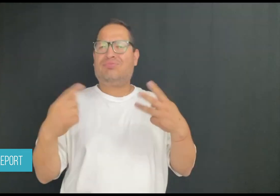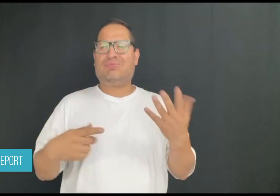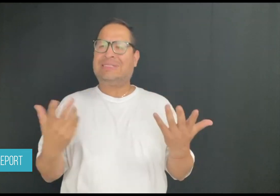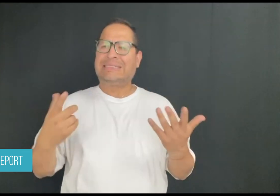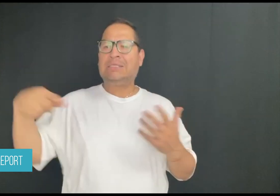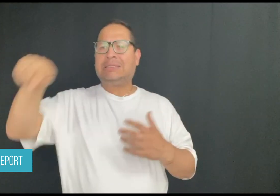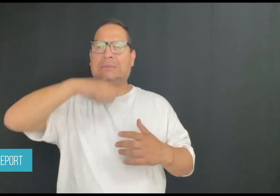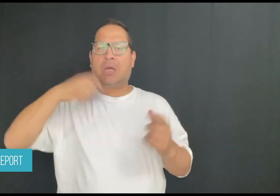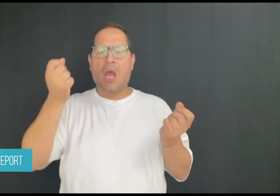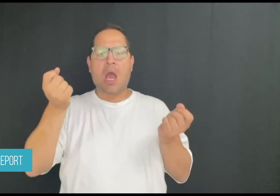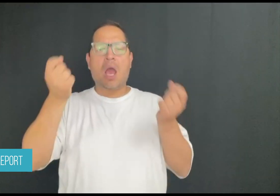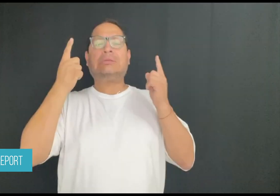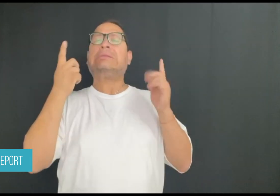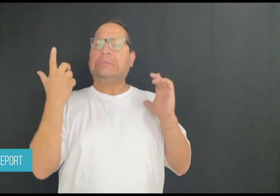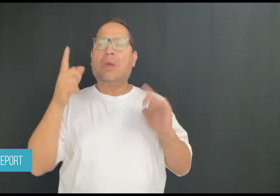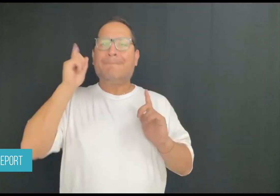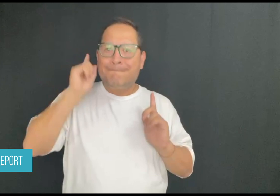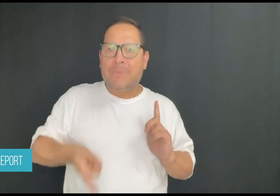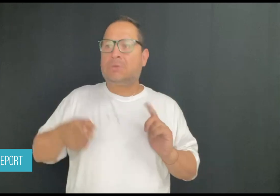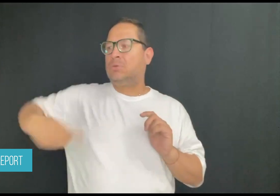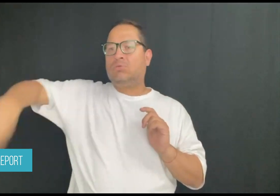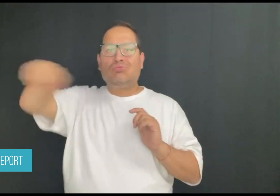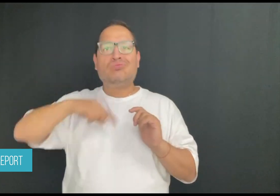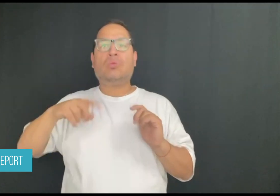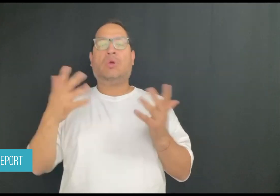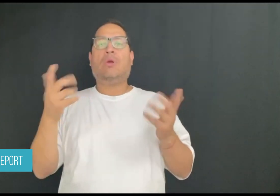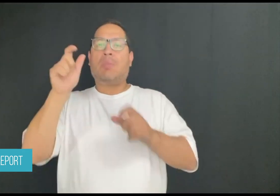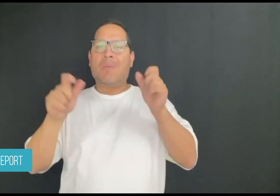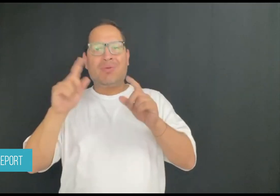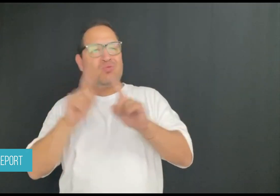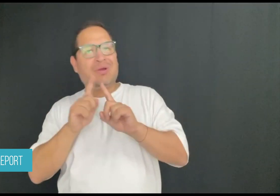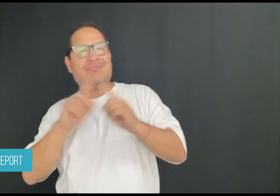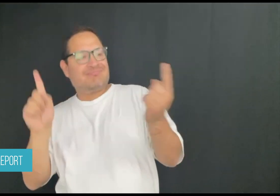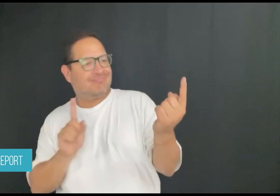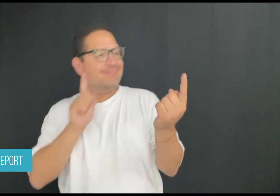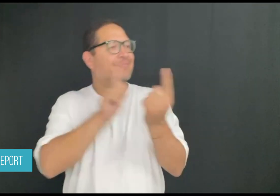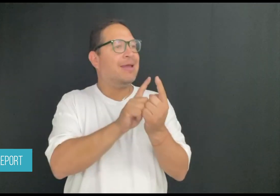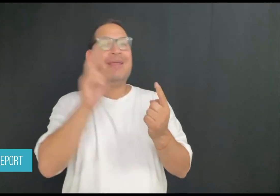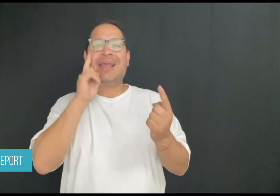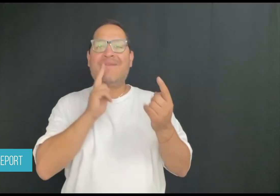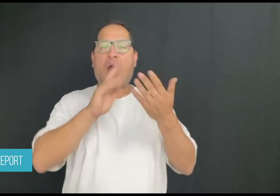humiliation they sometimes feel, but also the acceptance